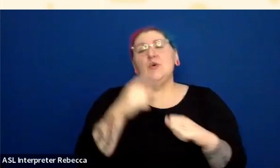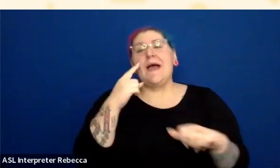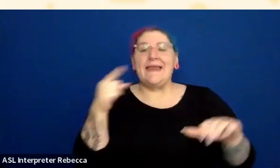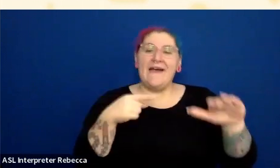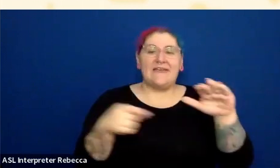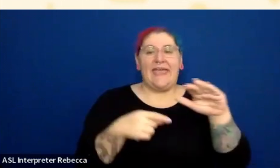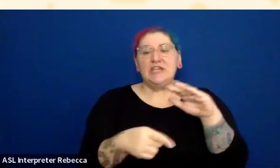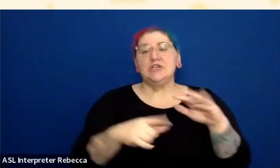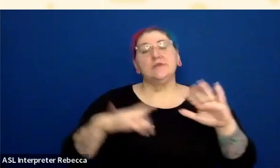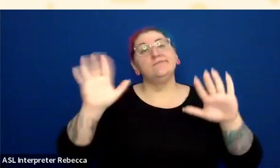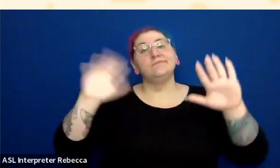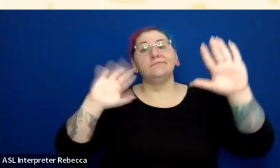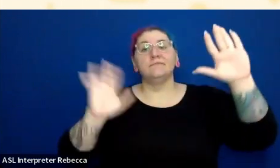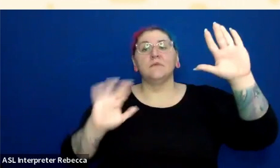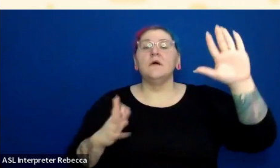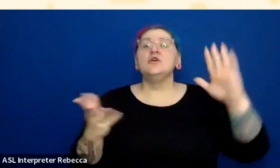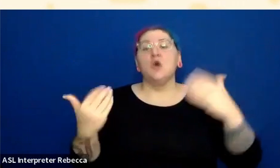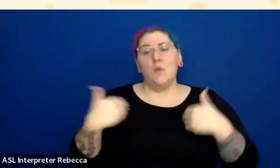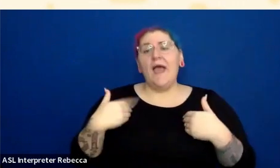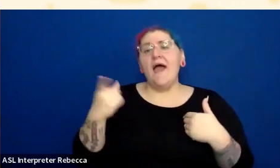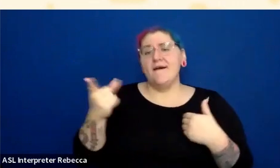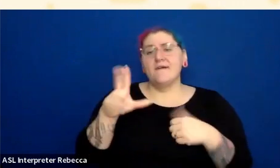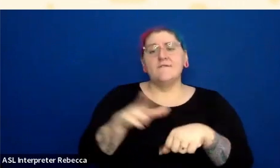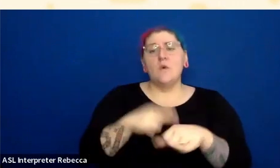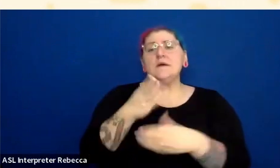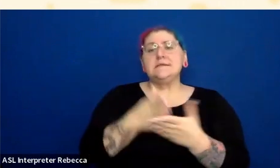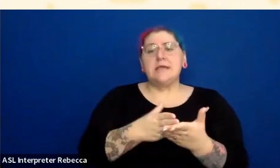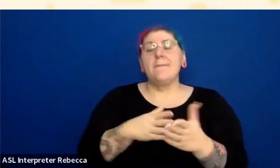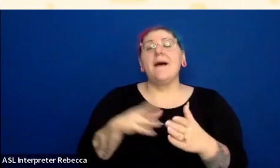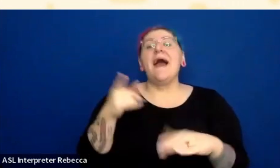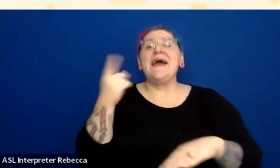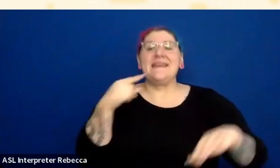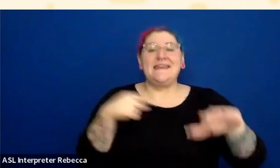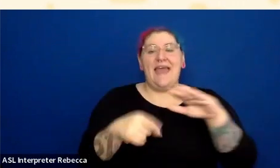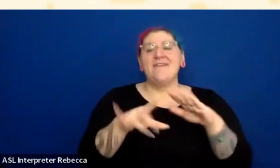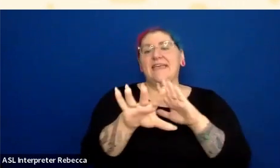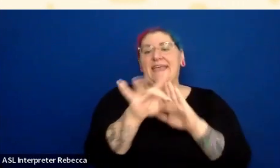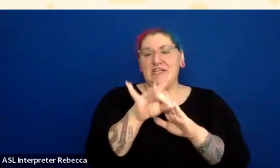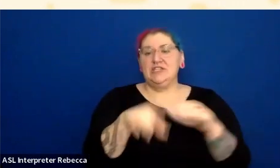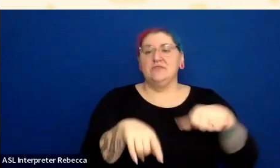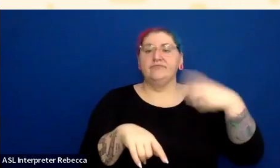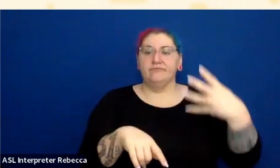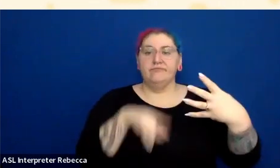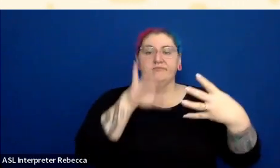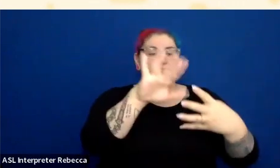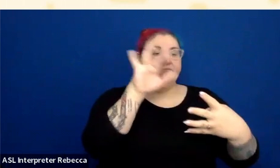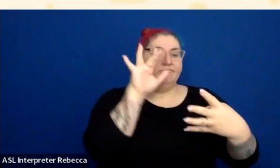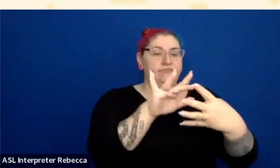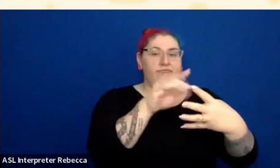we do have some navigation links at the top to the five main sections on the WebAIM site, and they are not underlined,